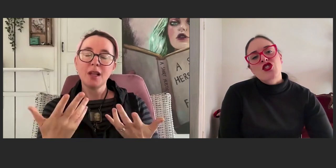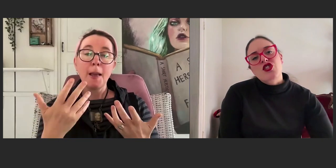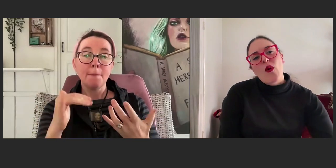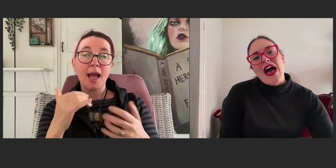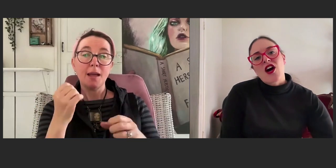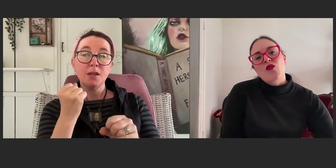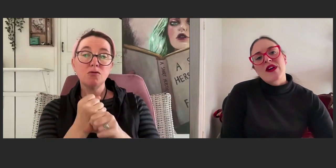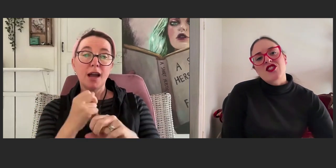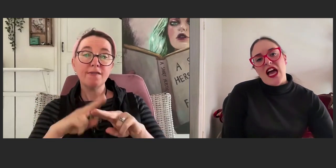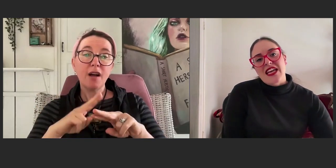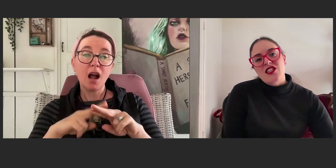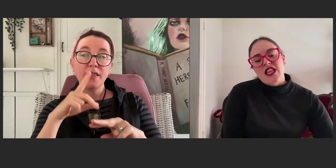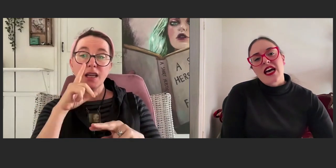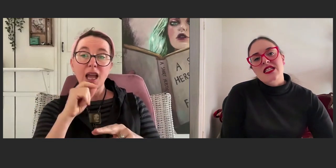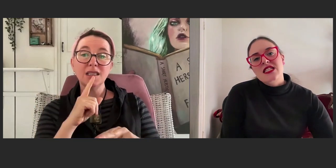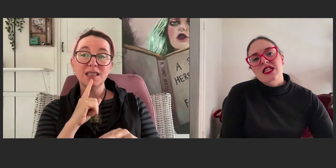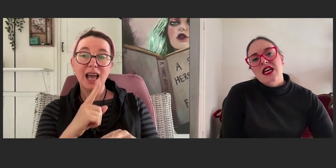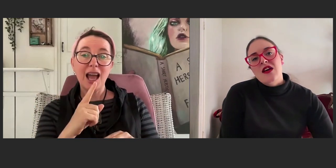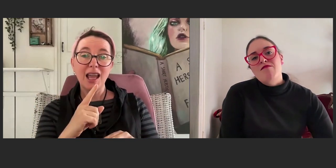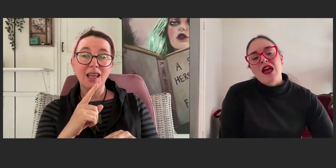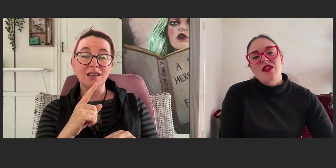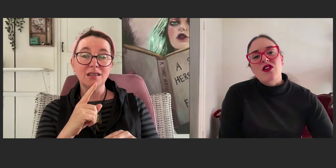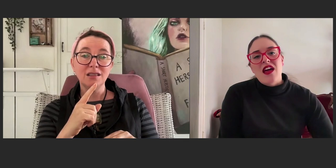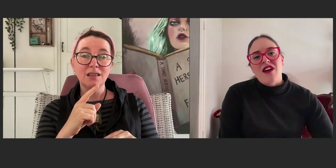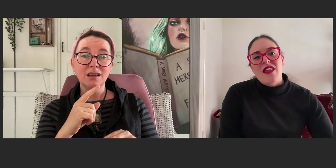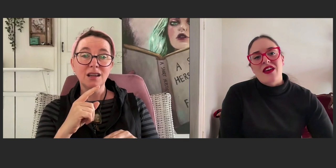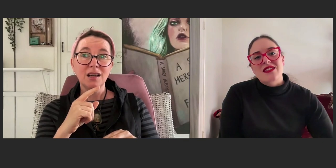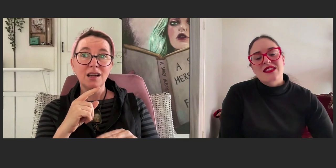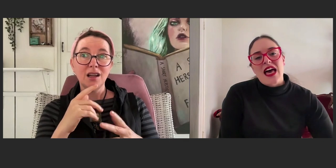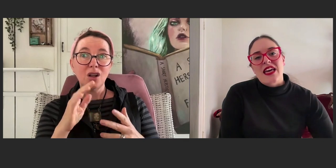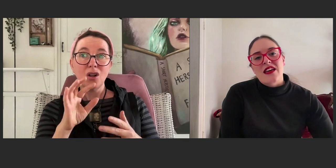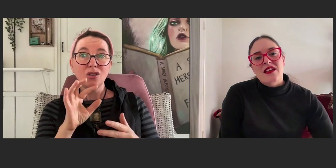So, how can we change that? Maybe the grandfather can say,